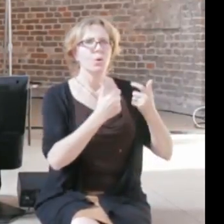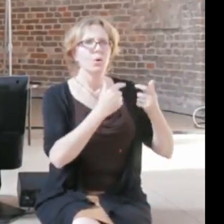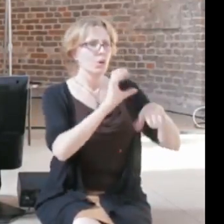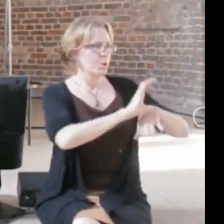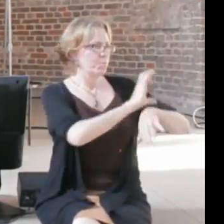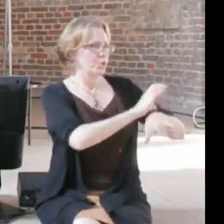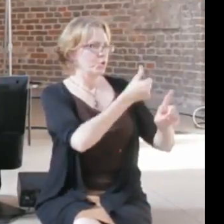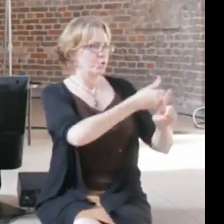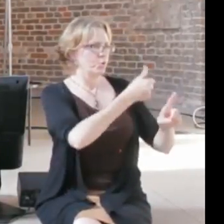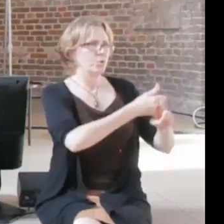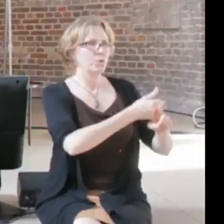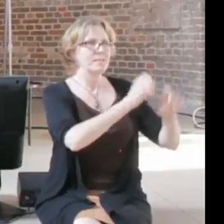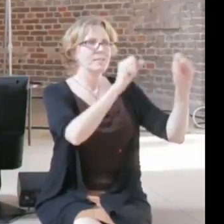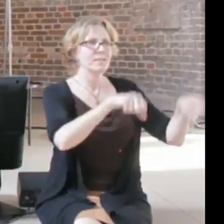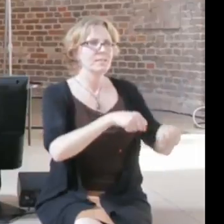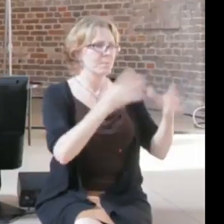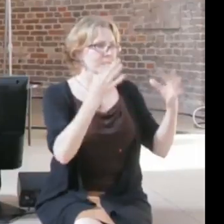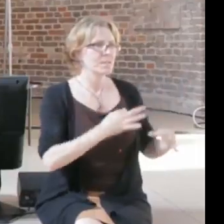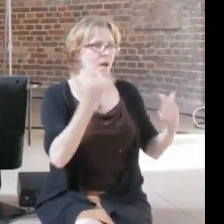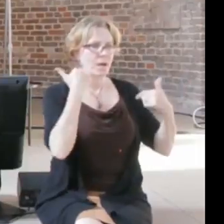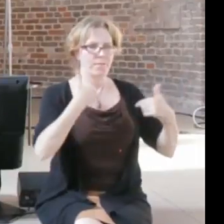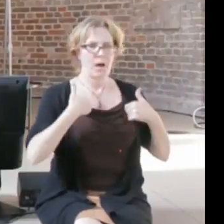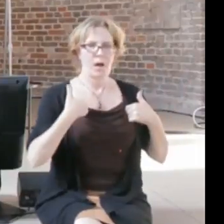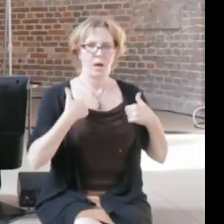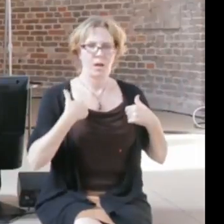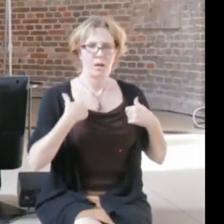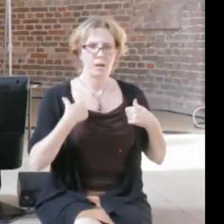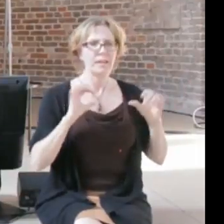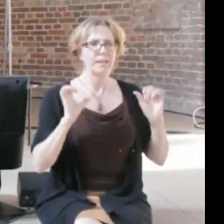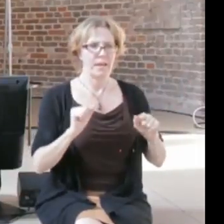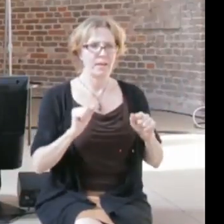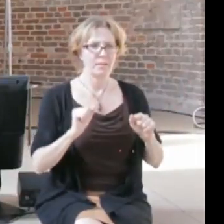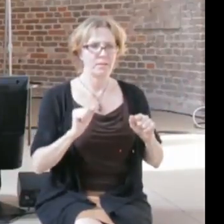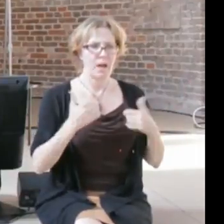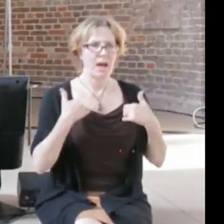with that to an opportunity, and so here I see just a very broad field where it's not